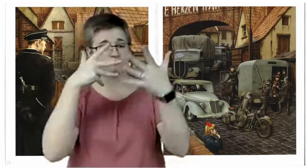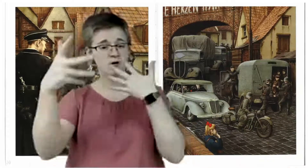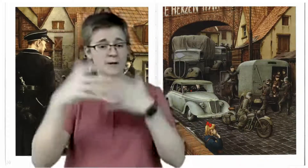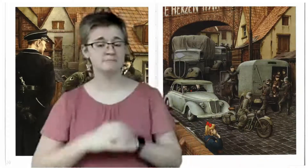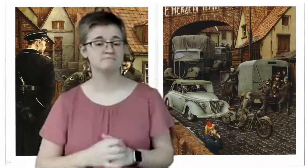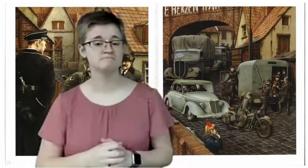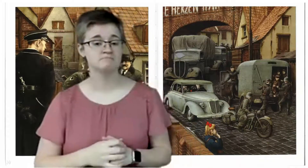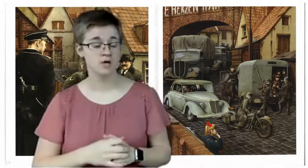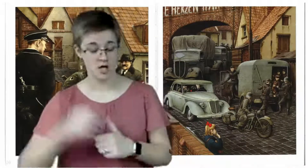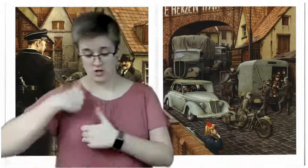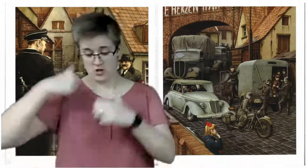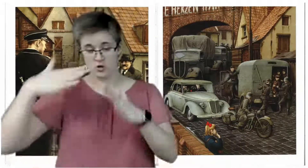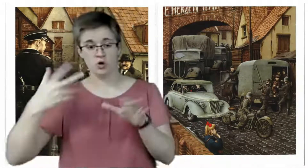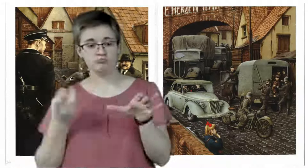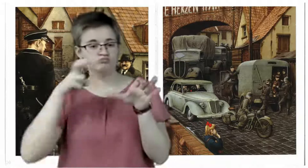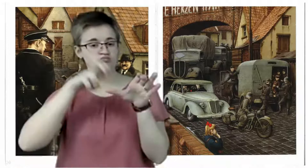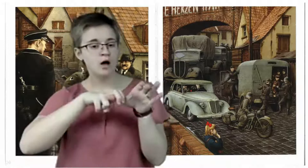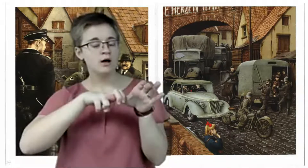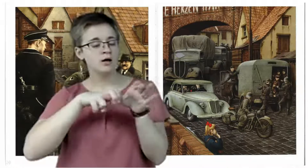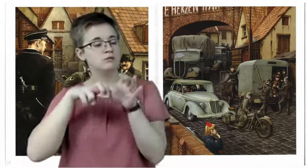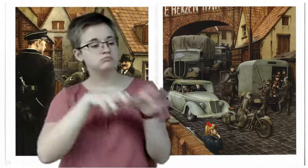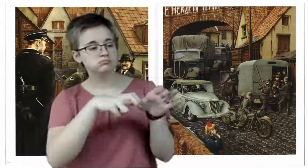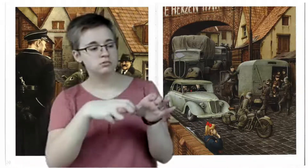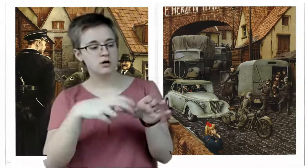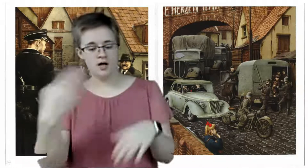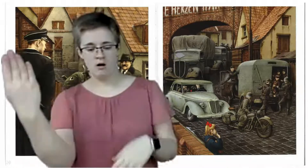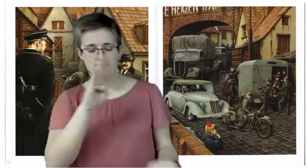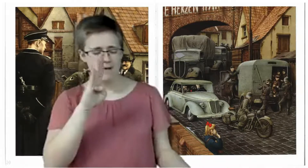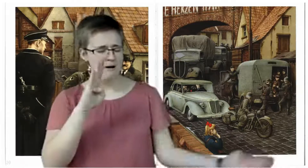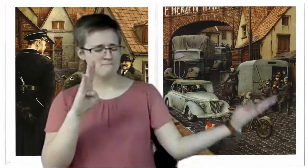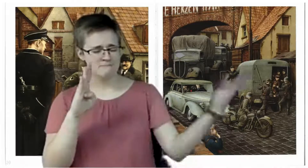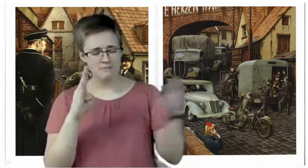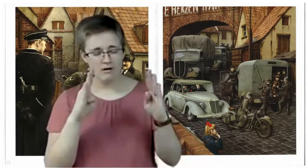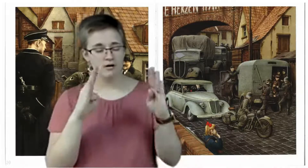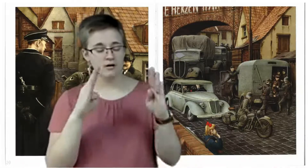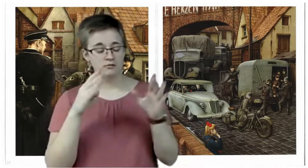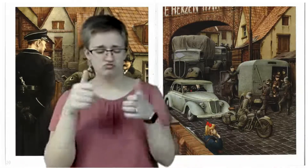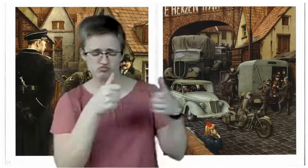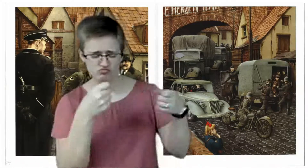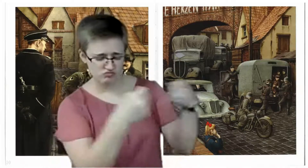The soldiers climbed back into the truck; doors banged shut and it pulled away.